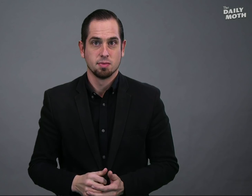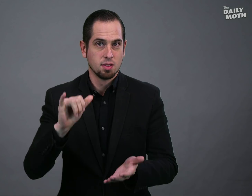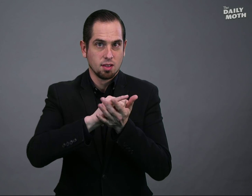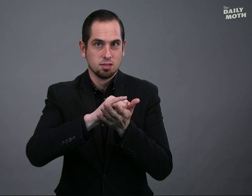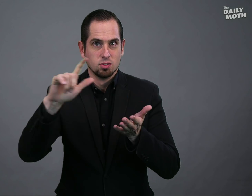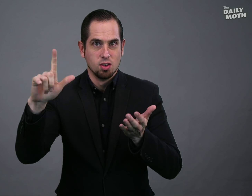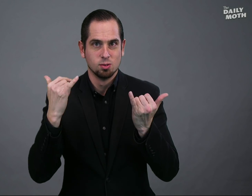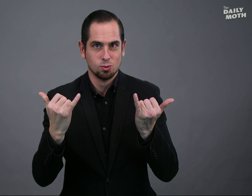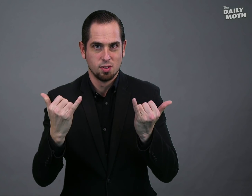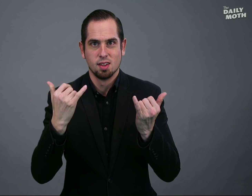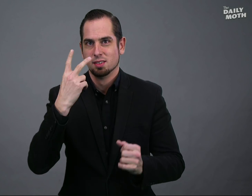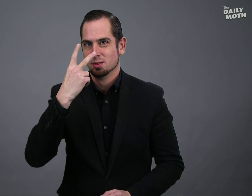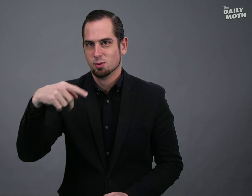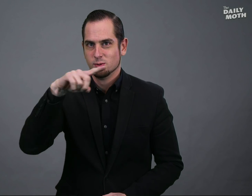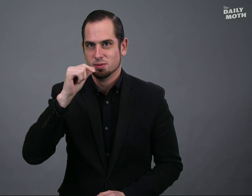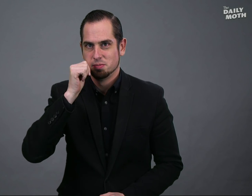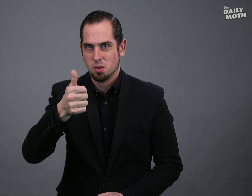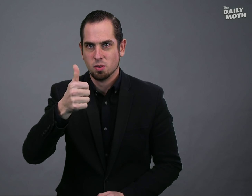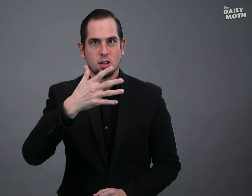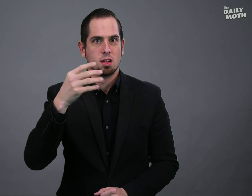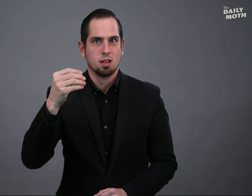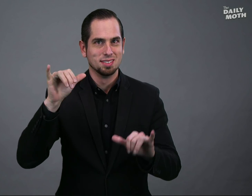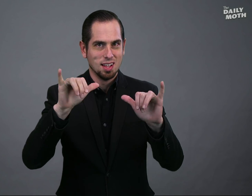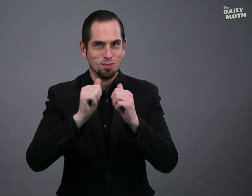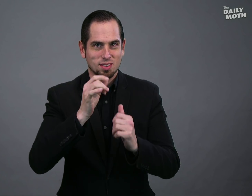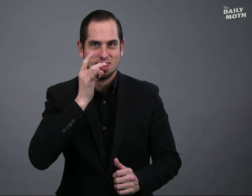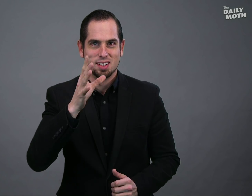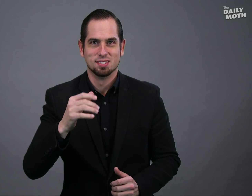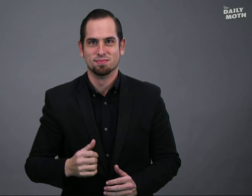That is all for today. See you tomorrow and stay with the light!